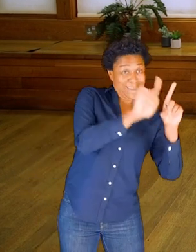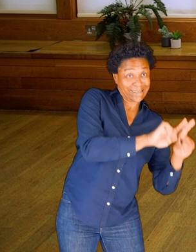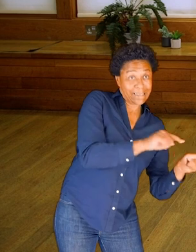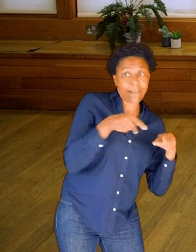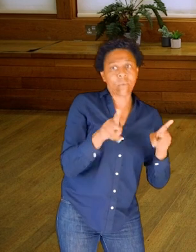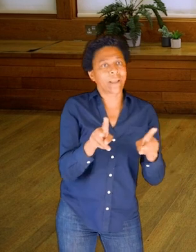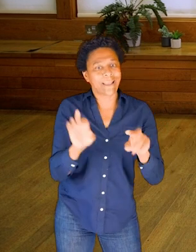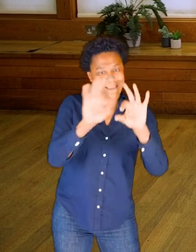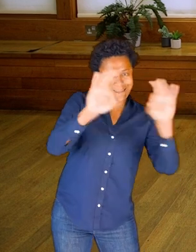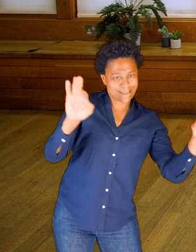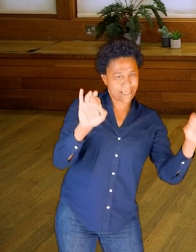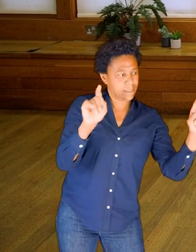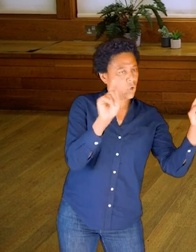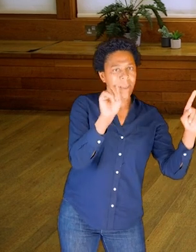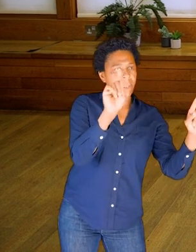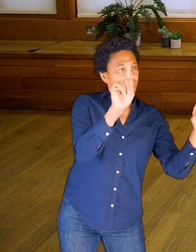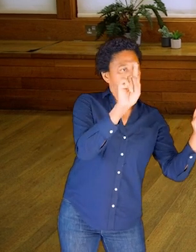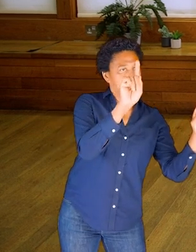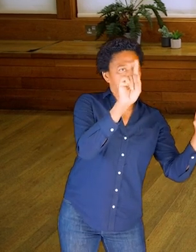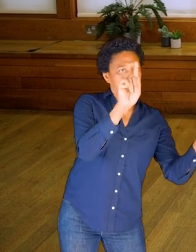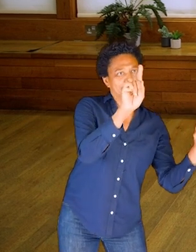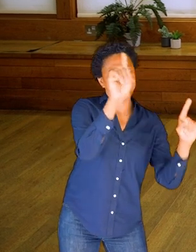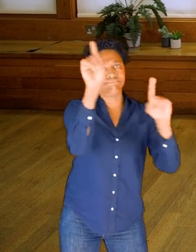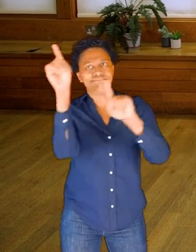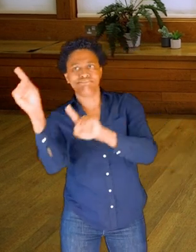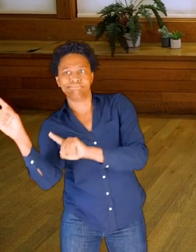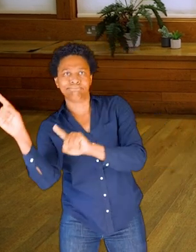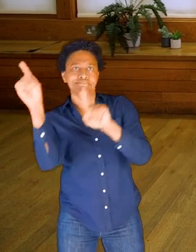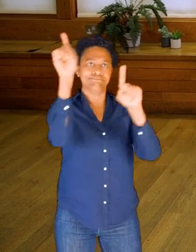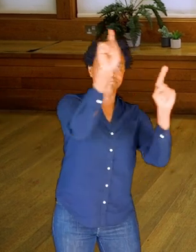in the same way, or in parallel to your stick.